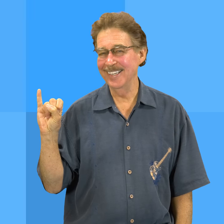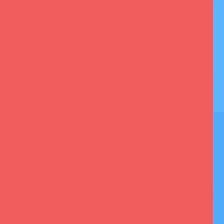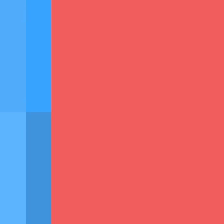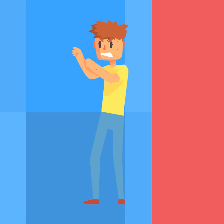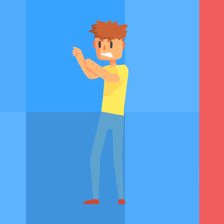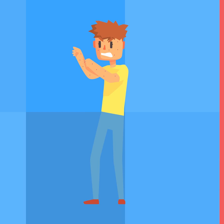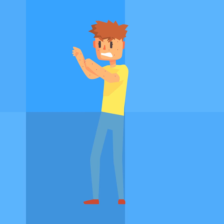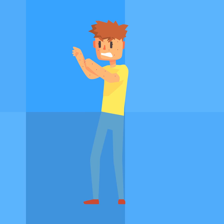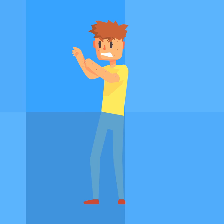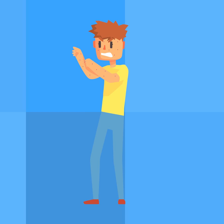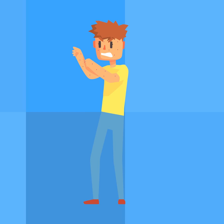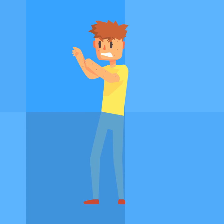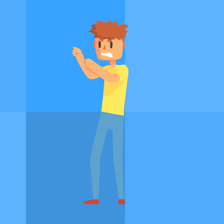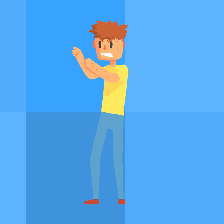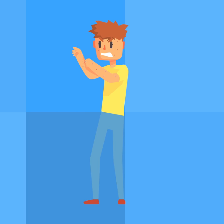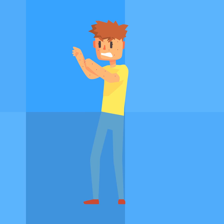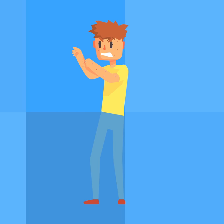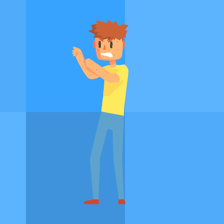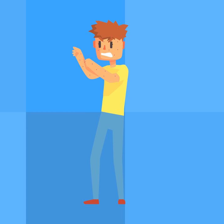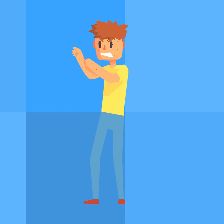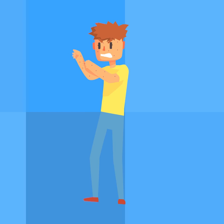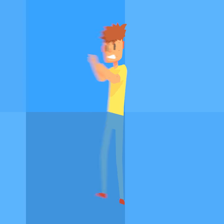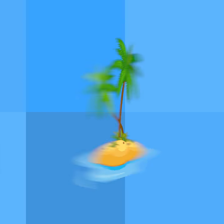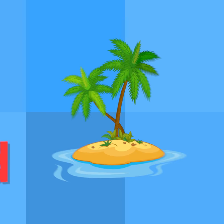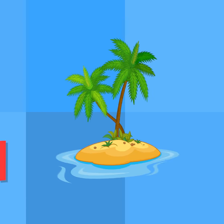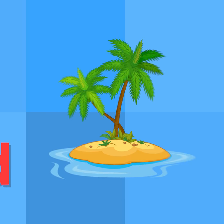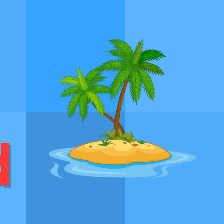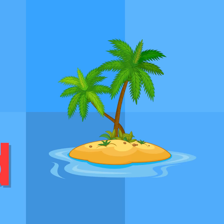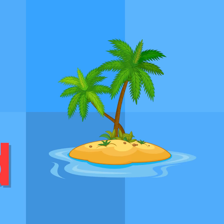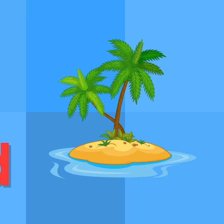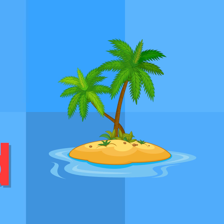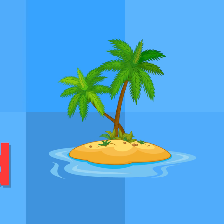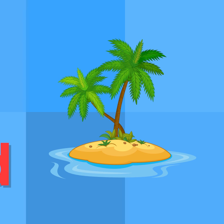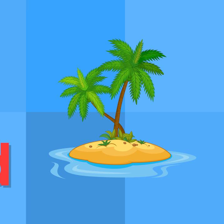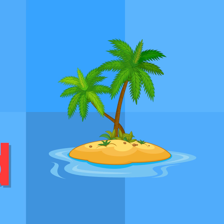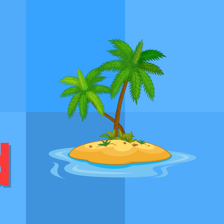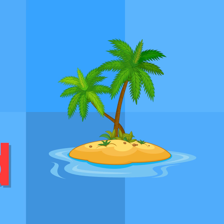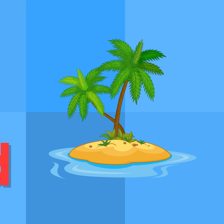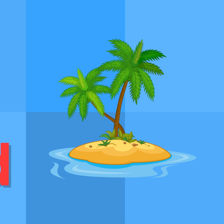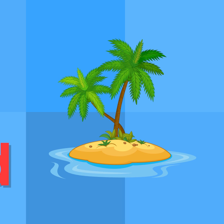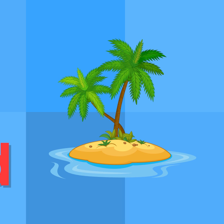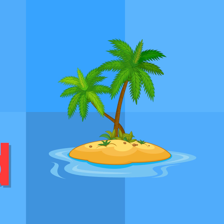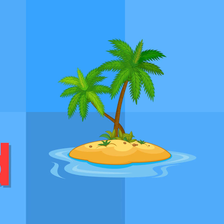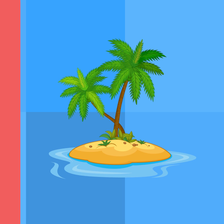/i/ /i/ itch /i/ /i/ island